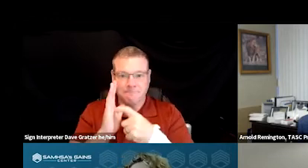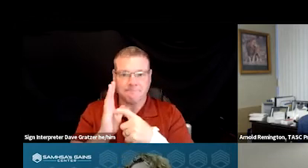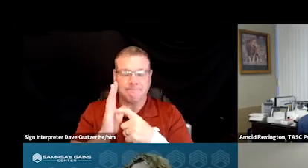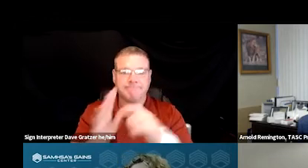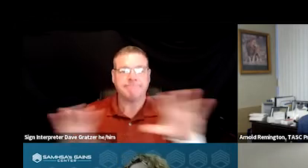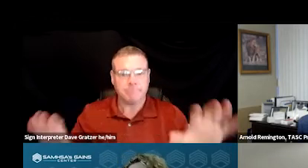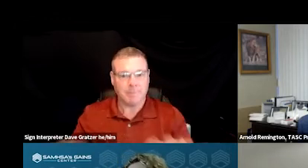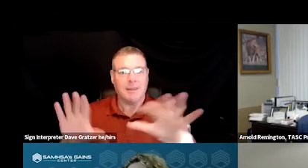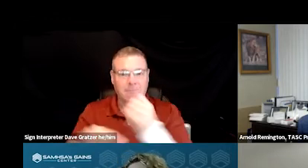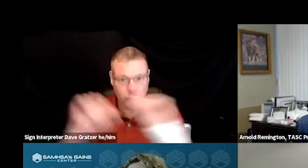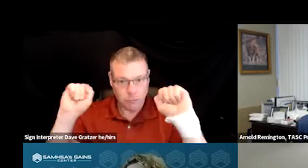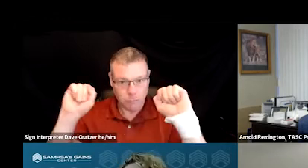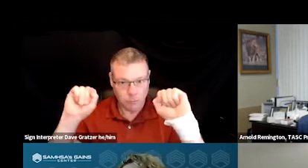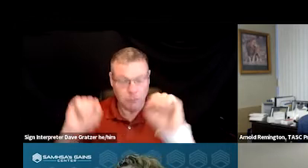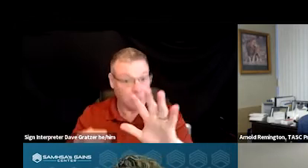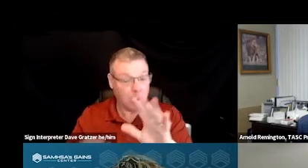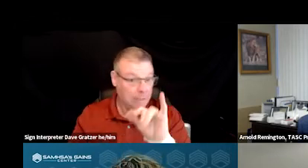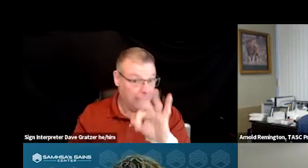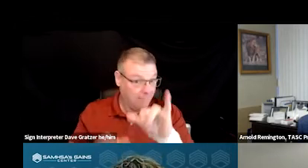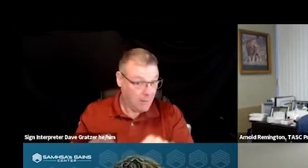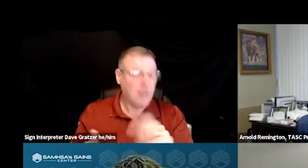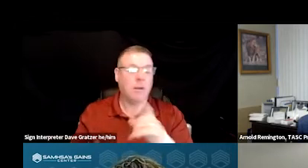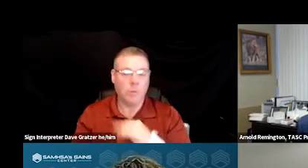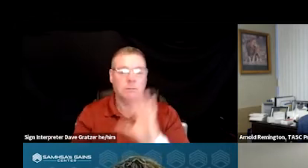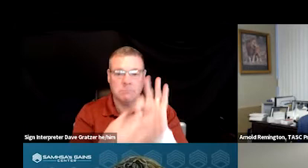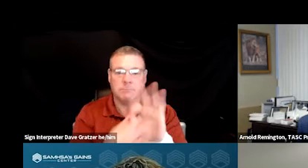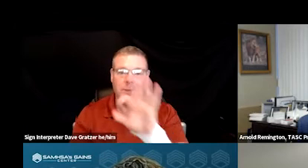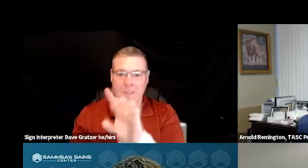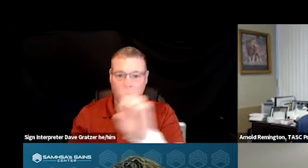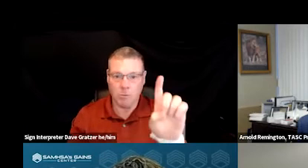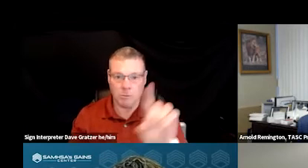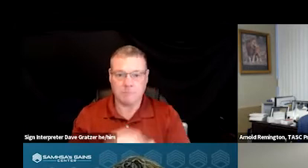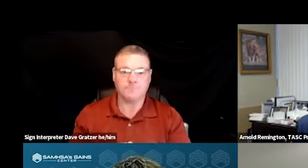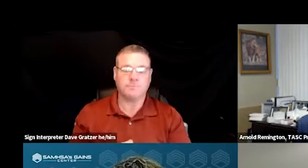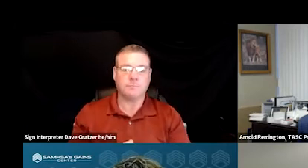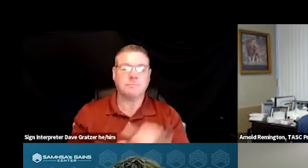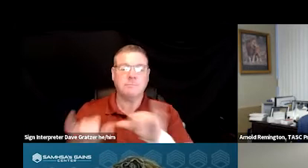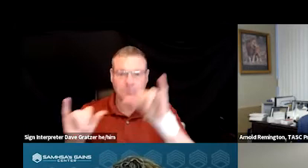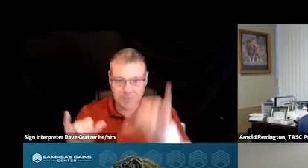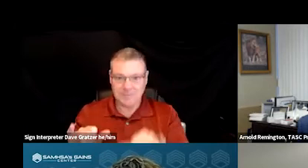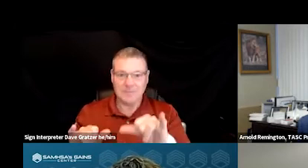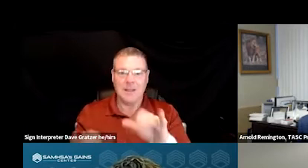And so when that's the case, we are engaging 911, staying on the line with the individual,